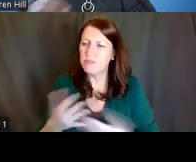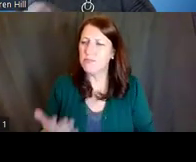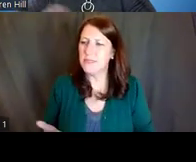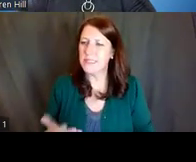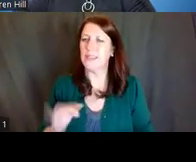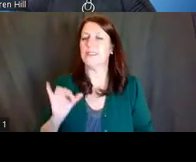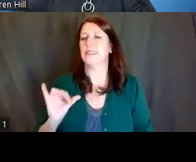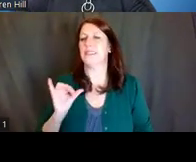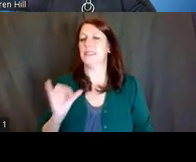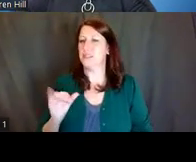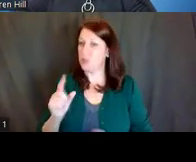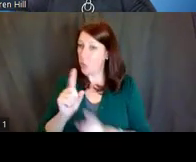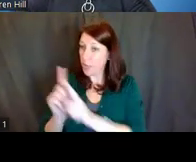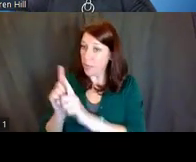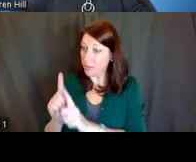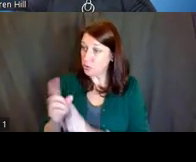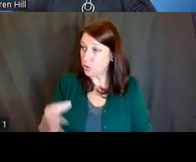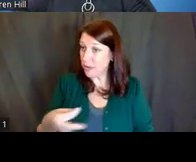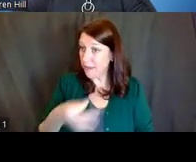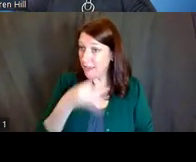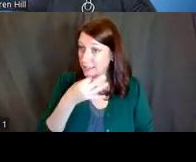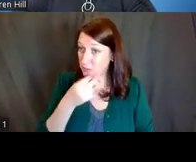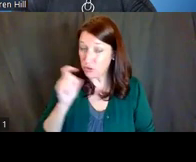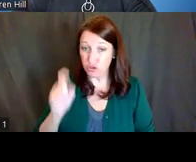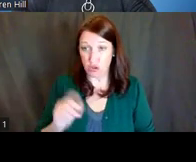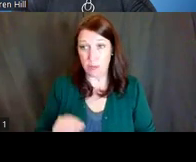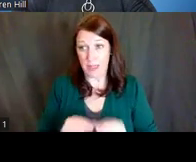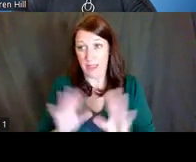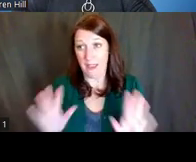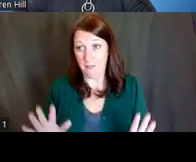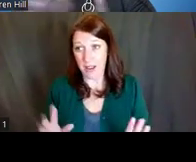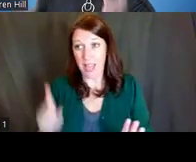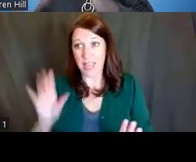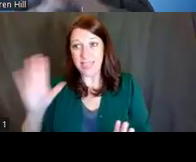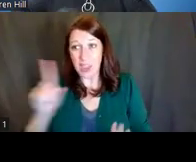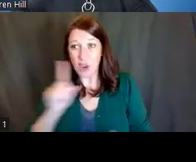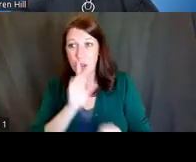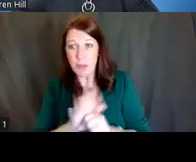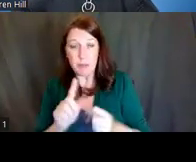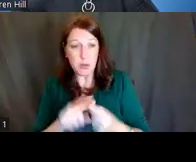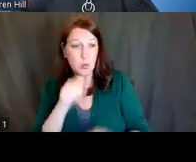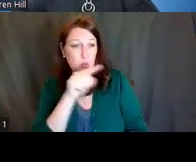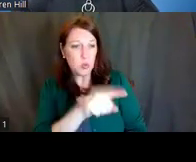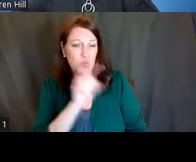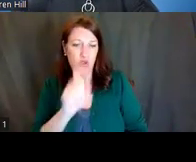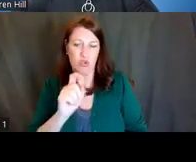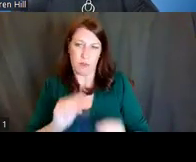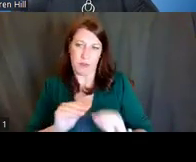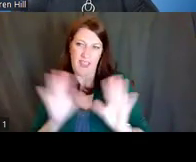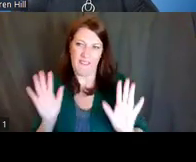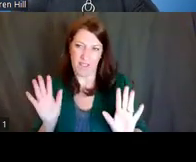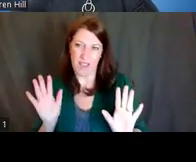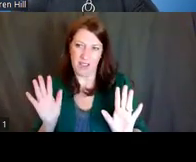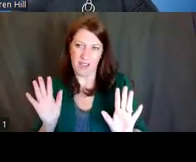your mentor's expertise should be evident, their commitment to you should be evident. So that's all I have to say. Thank you for your attention.